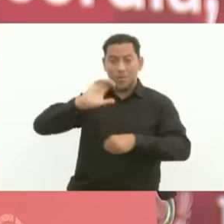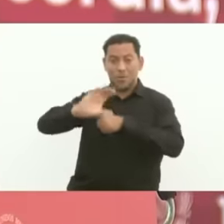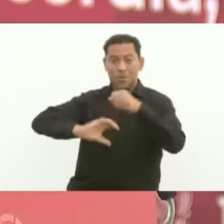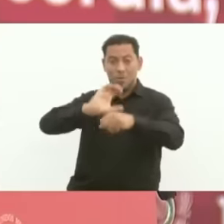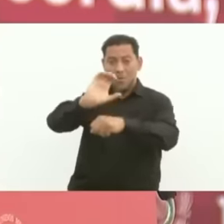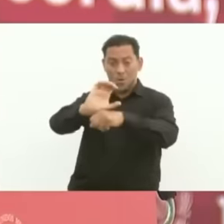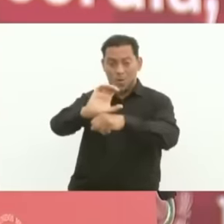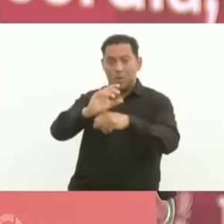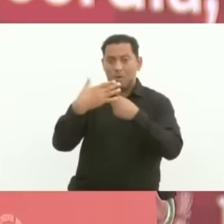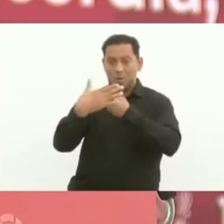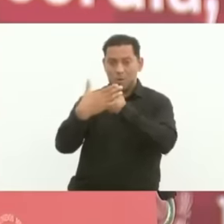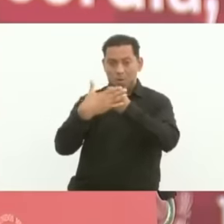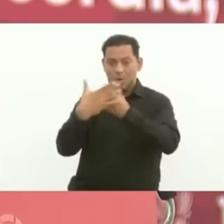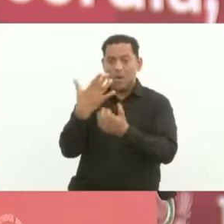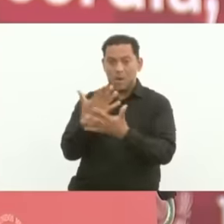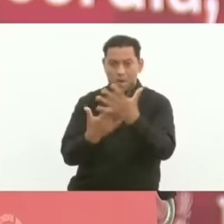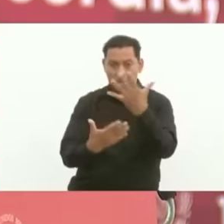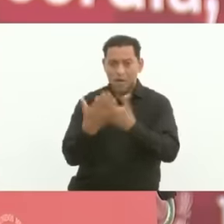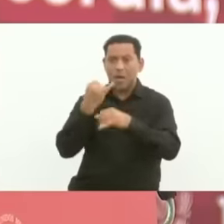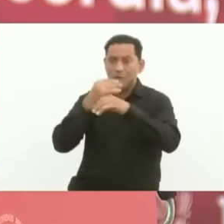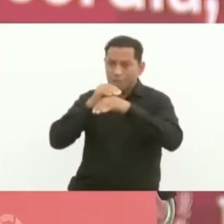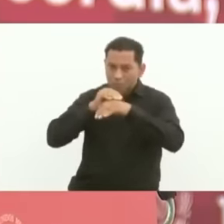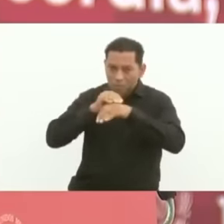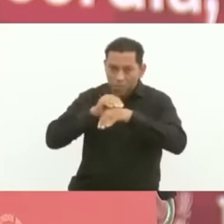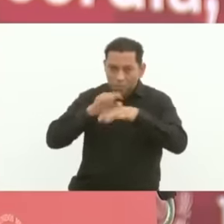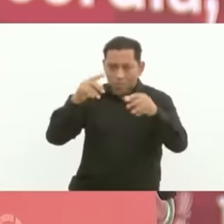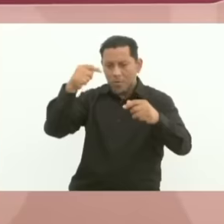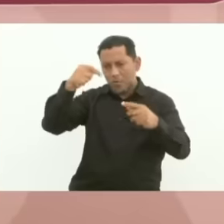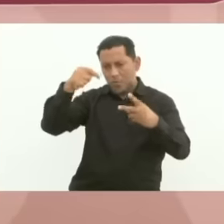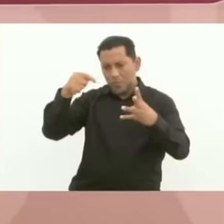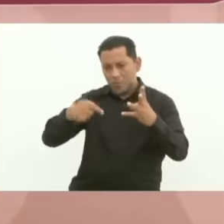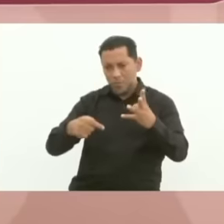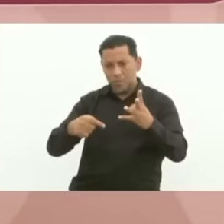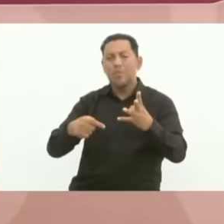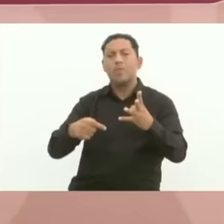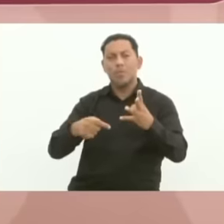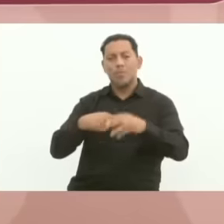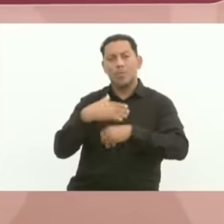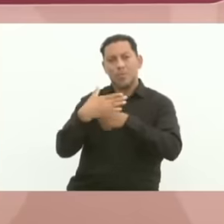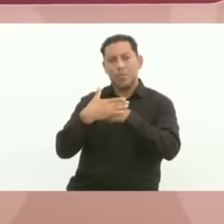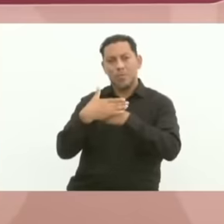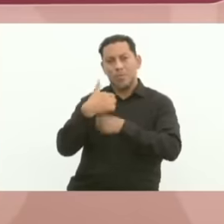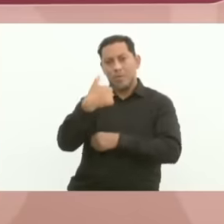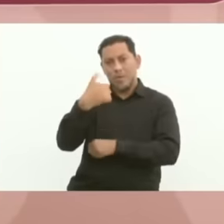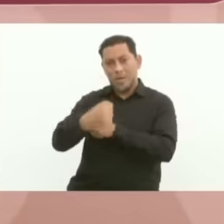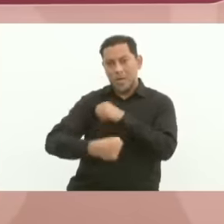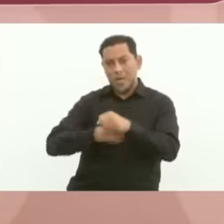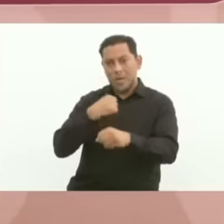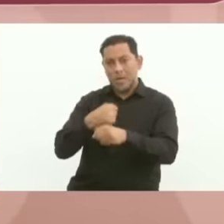to report on all the projects that are coming for the next 6 years for now.